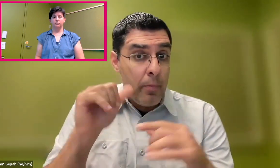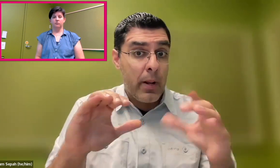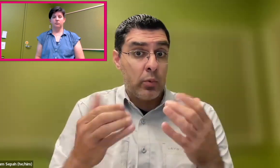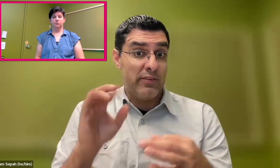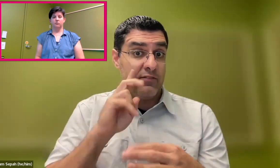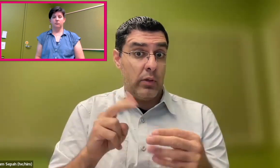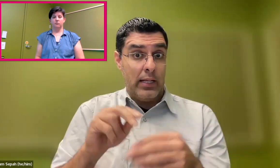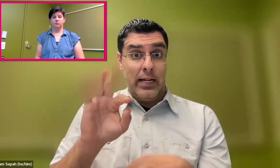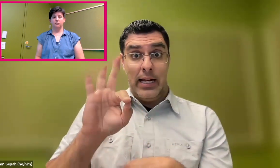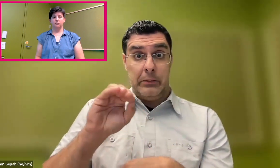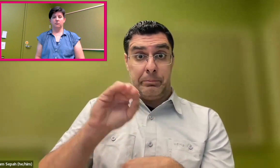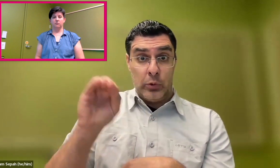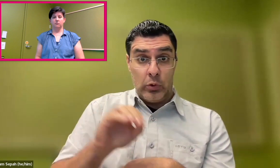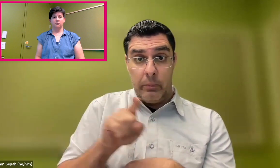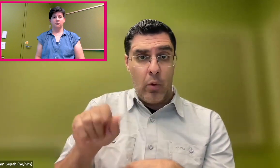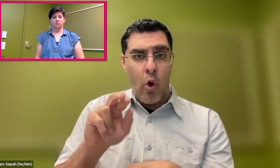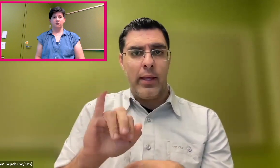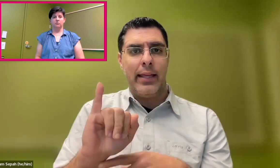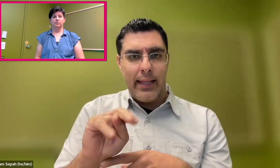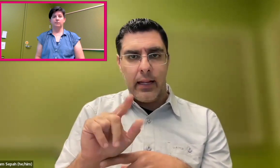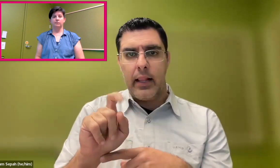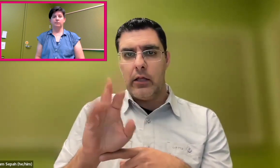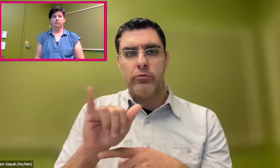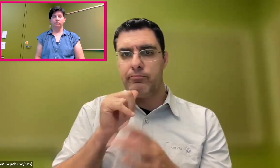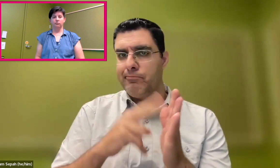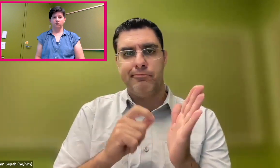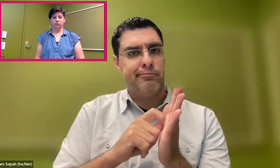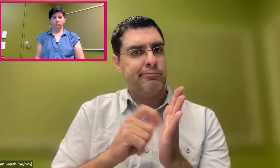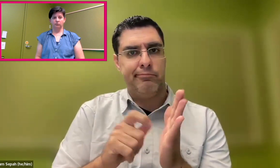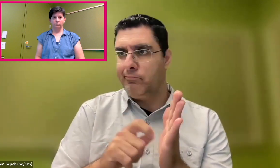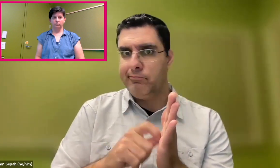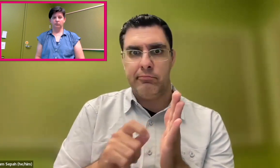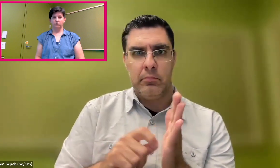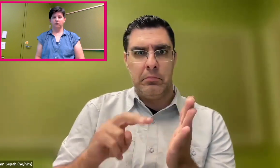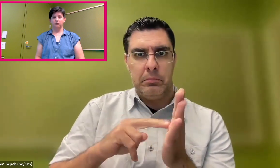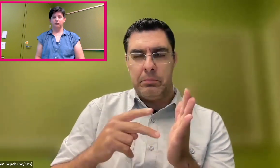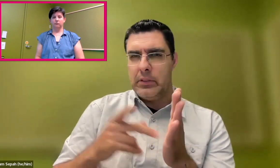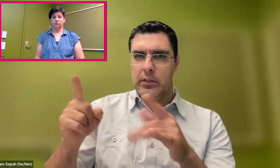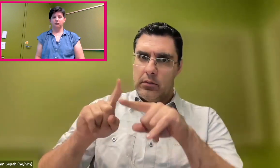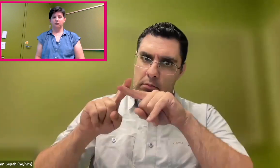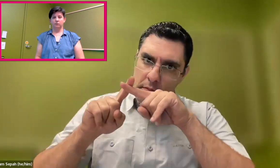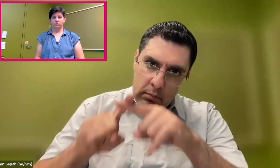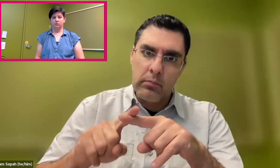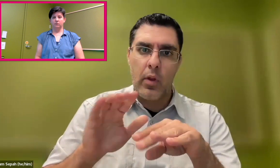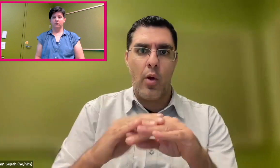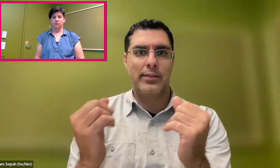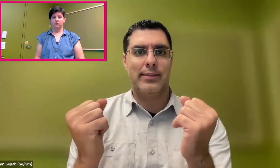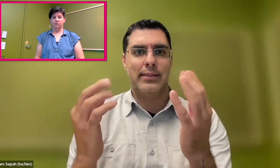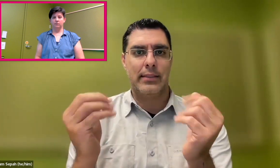Currently, the adult population there-- 90% of them are illiterate. They are not taught to read and write,